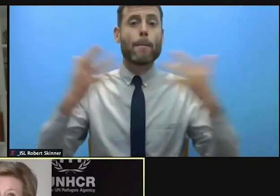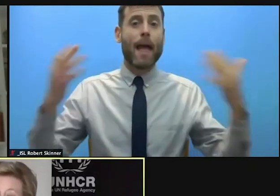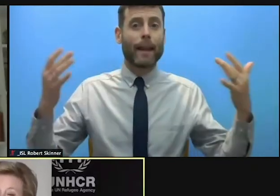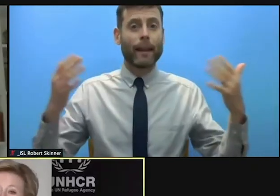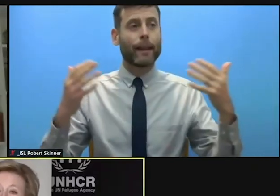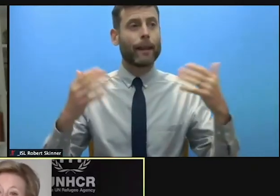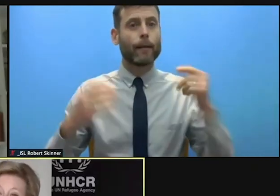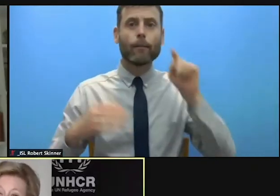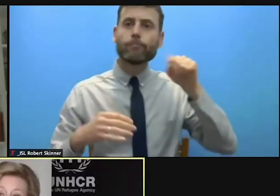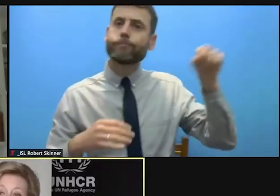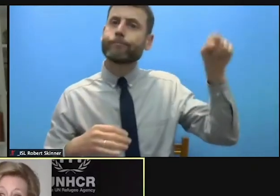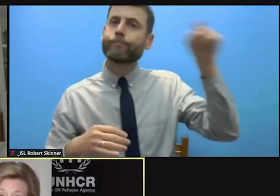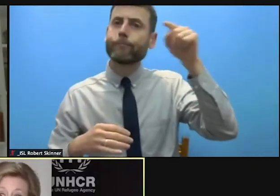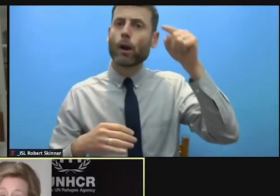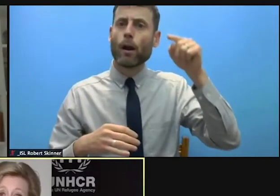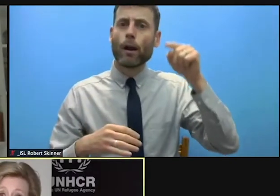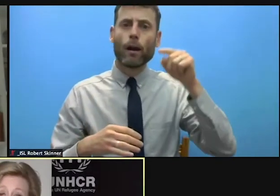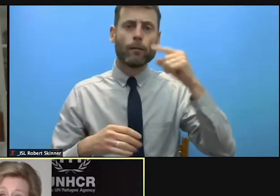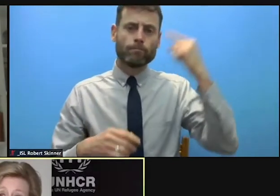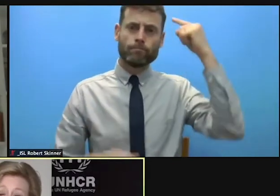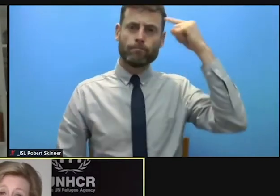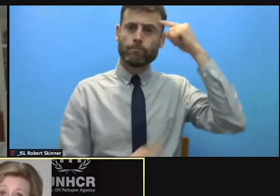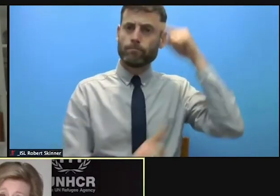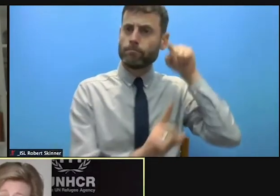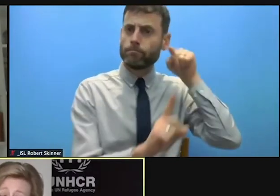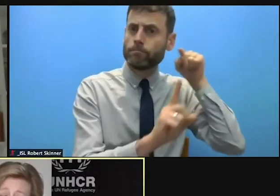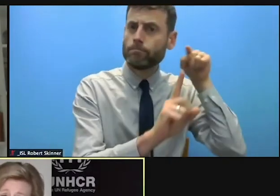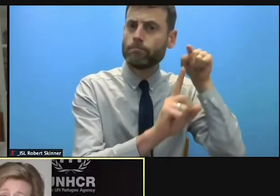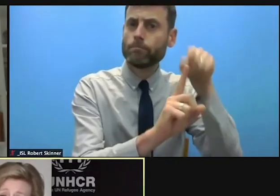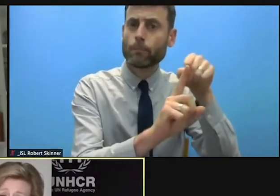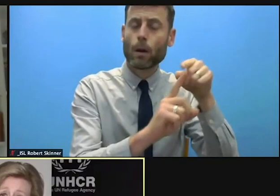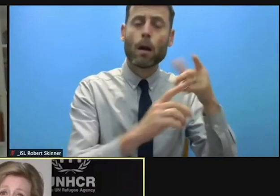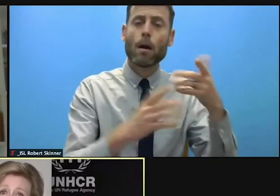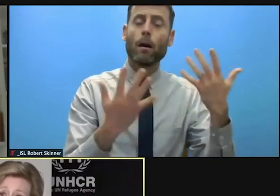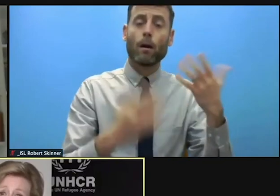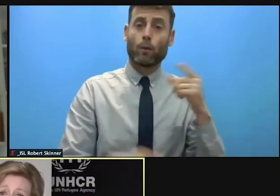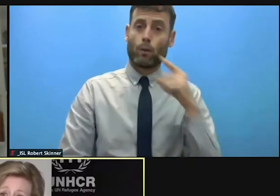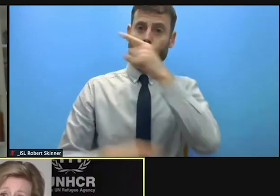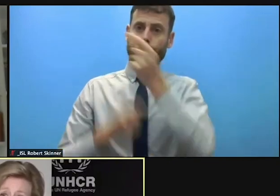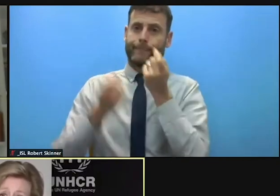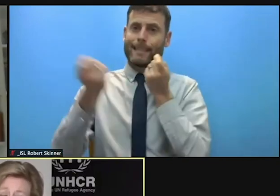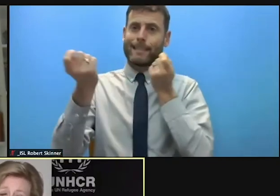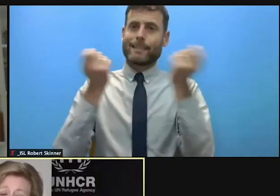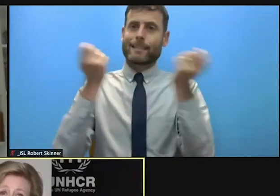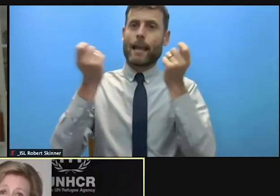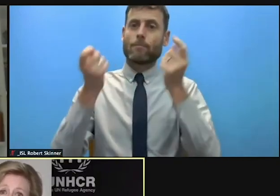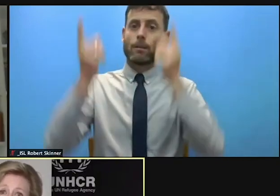come together and are attempting to work together. And I think that's a very positive response. But I